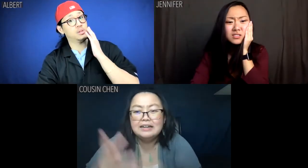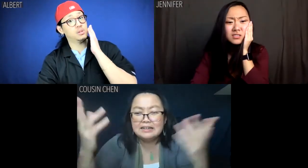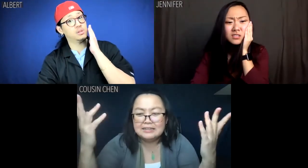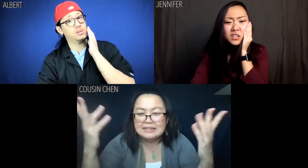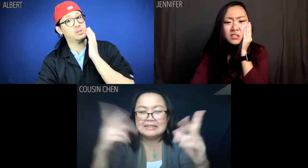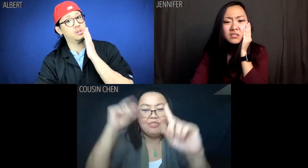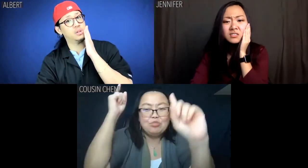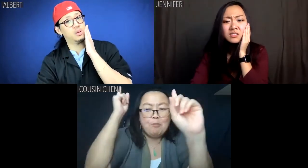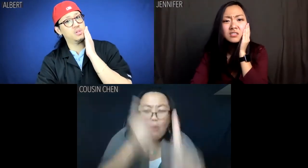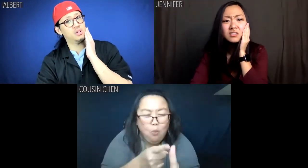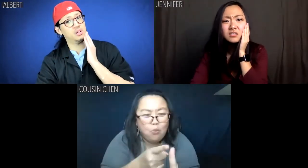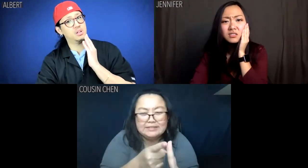Cousin Chen: This isn't a point.